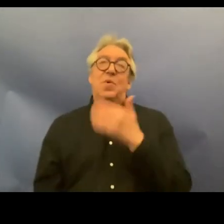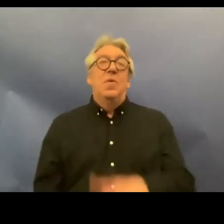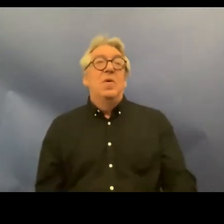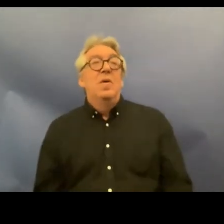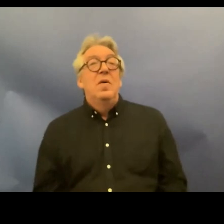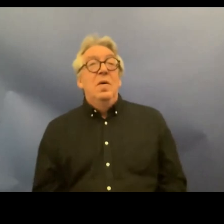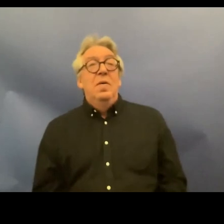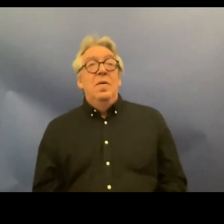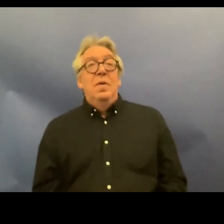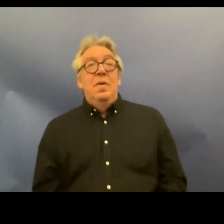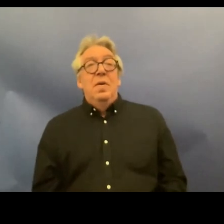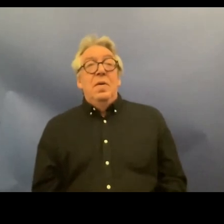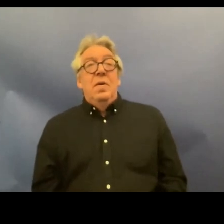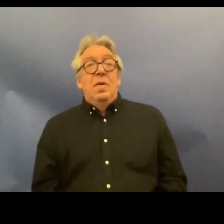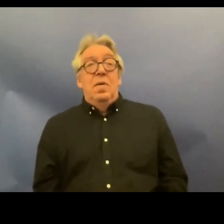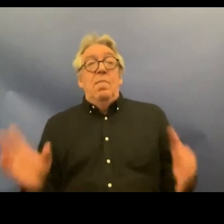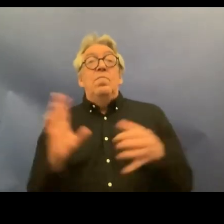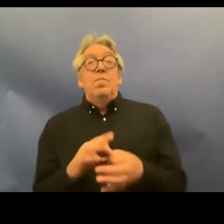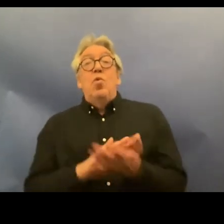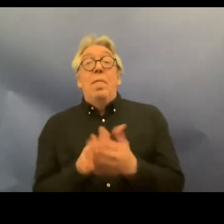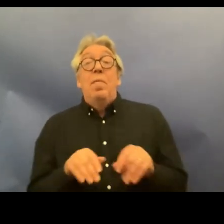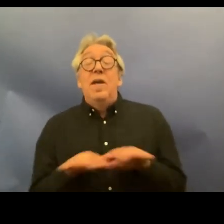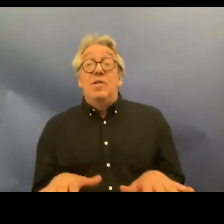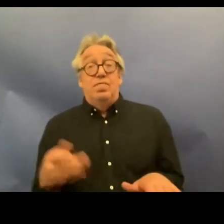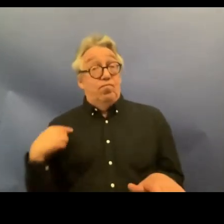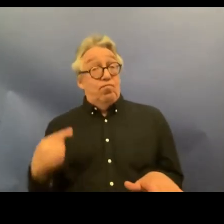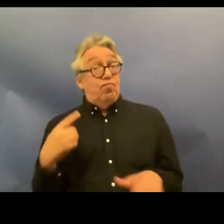implementation um the recent years the CRPD has been